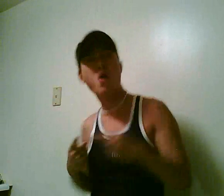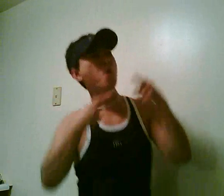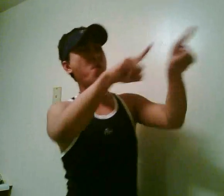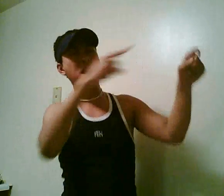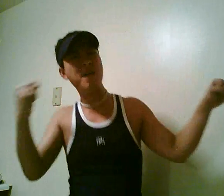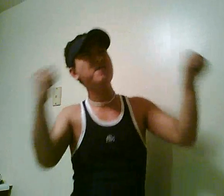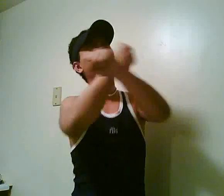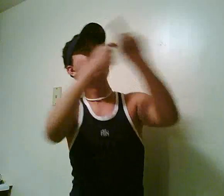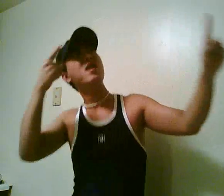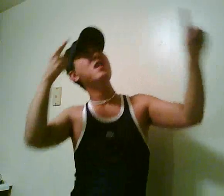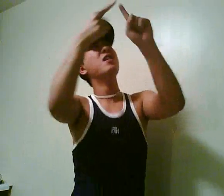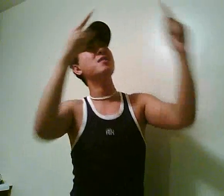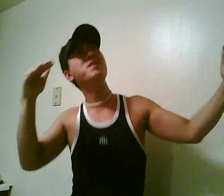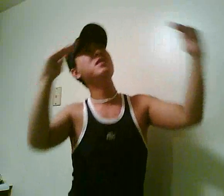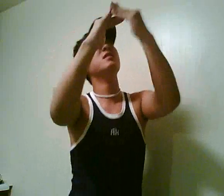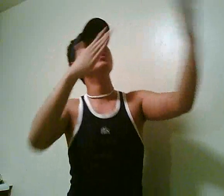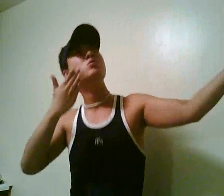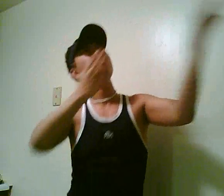while fighting and aiming for equal rights,